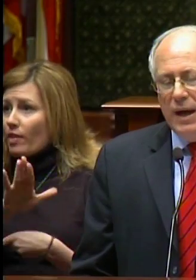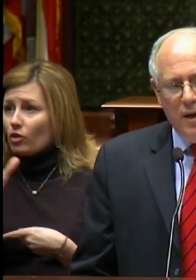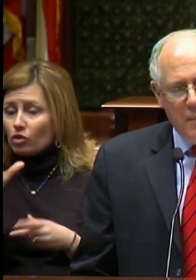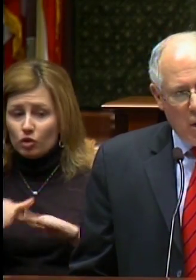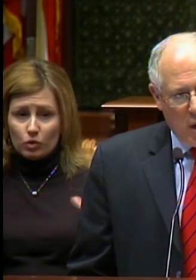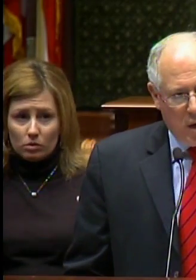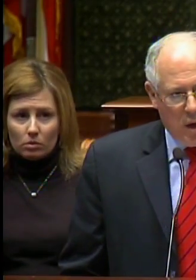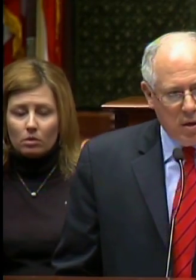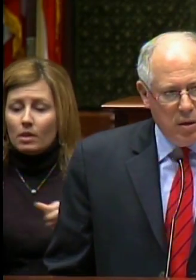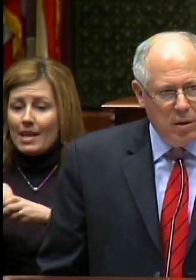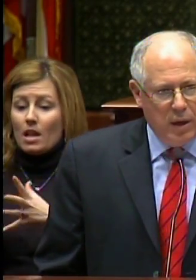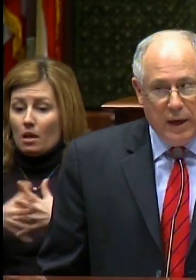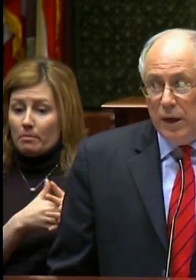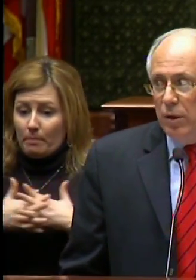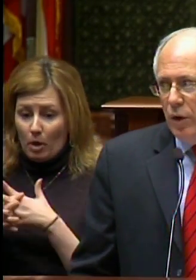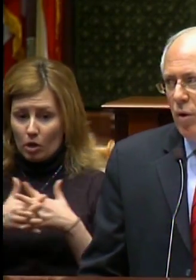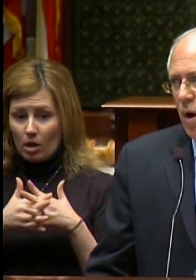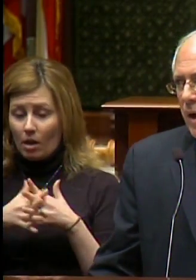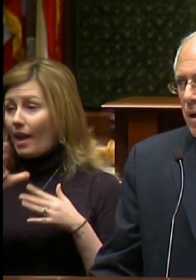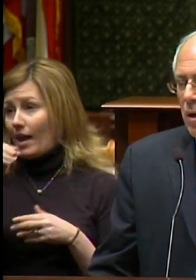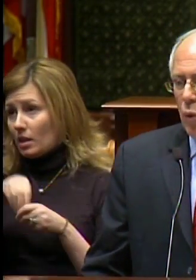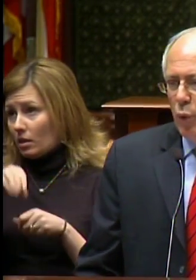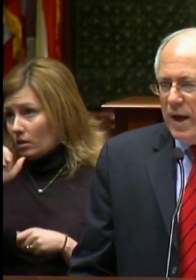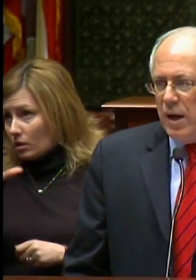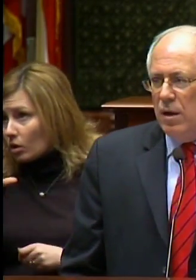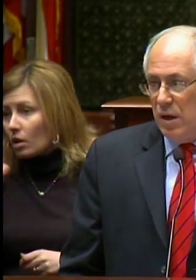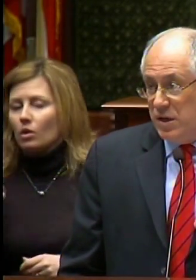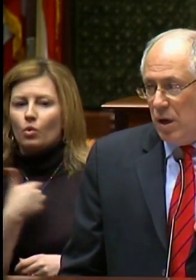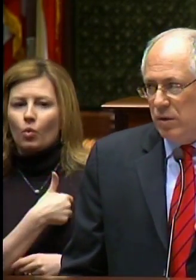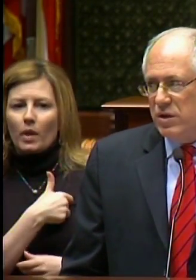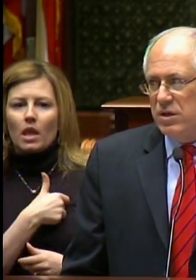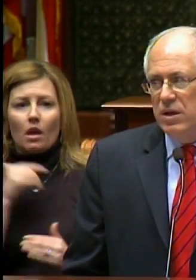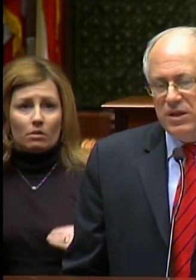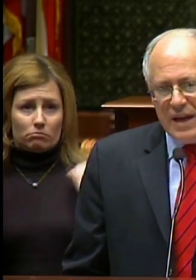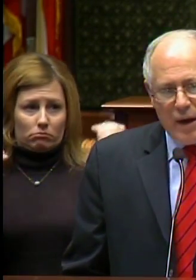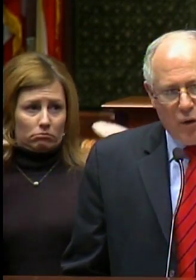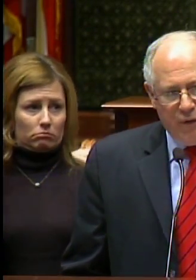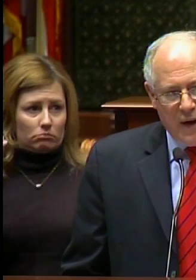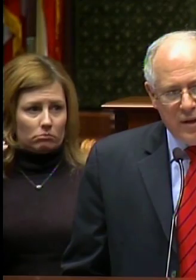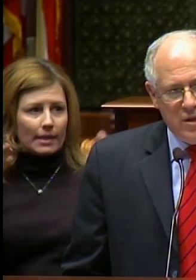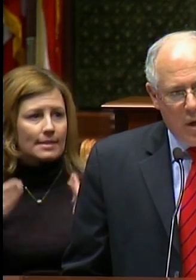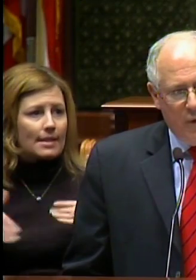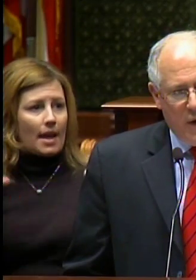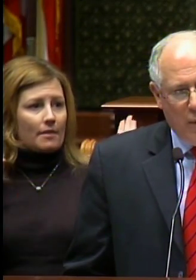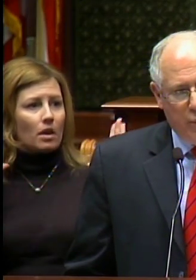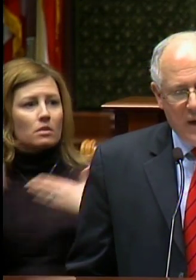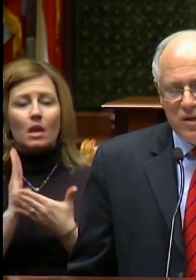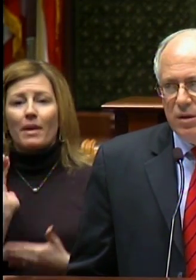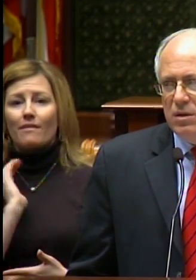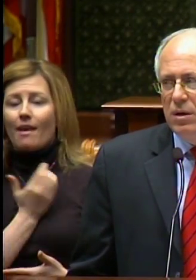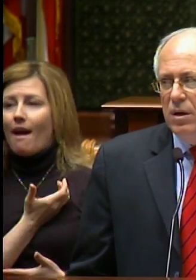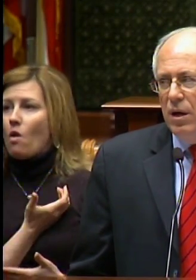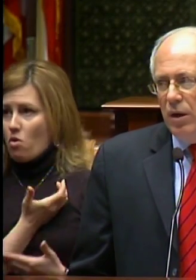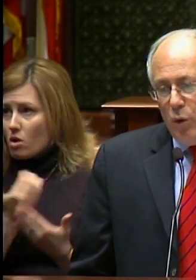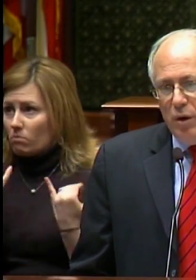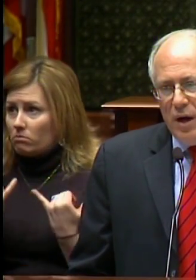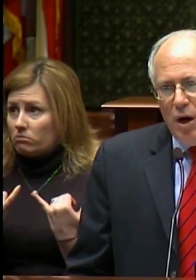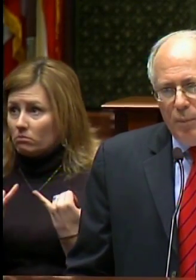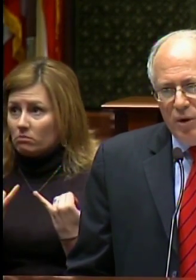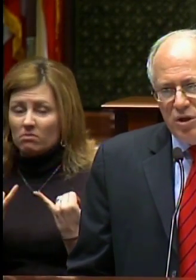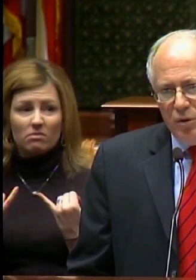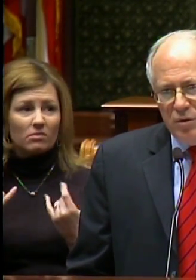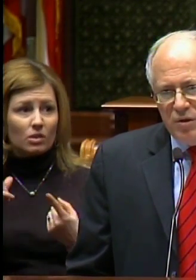In America, in Illinois, we adults sacrifice some of our present in order to help our children's